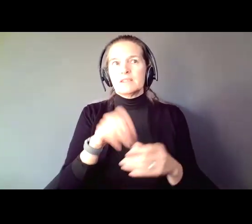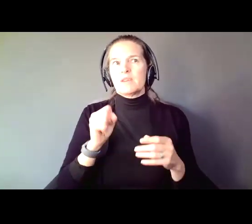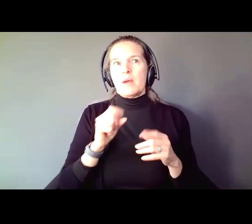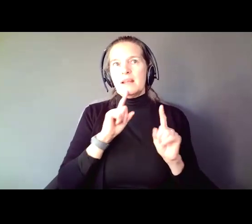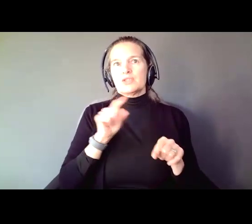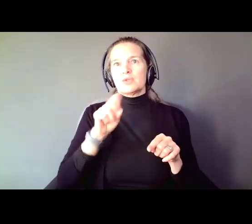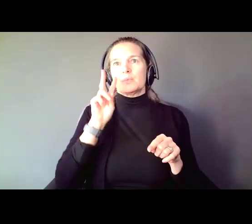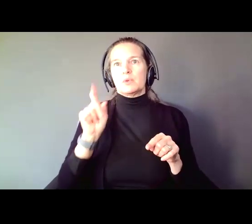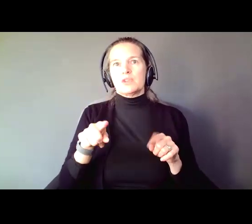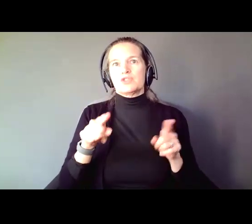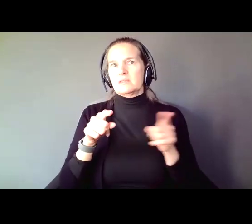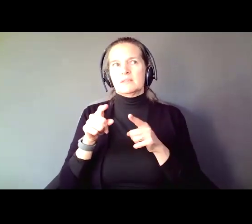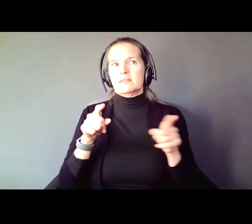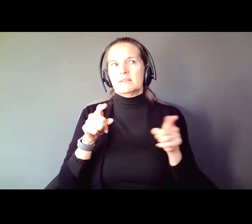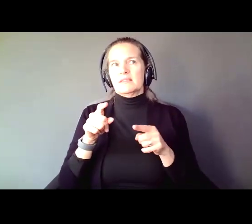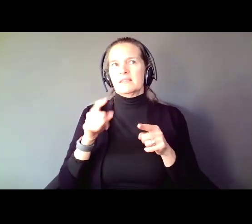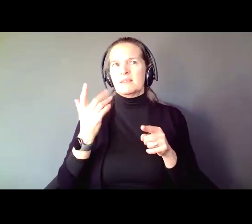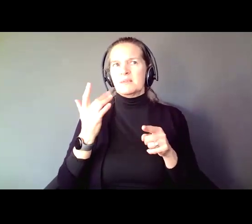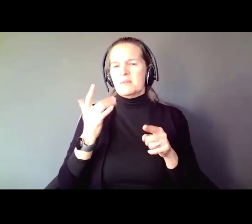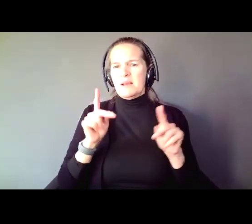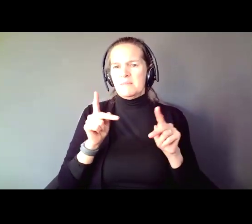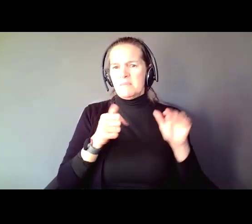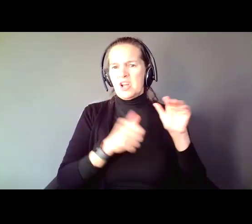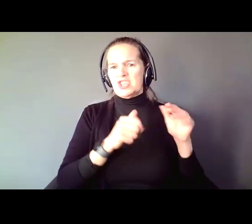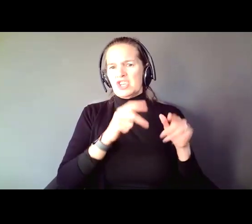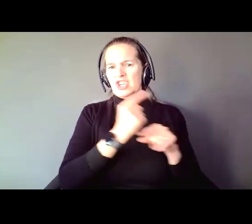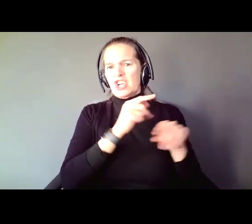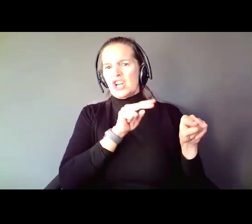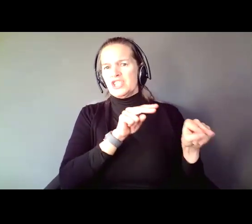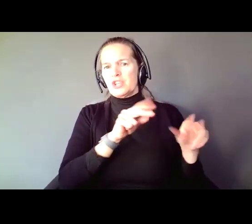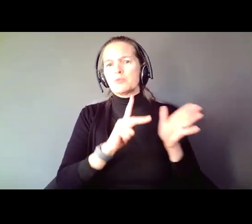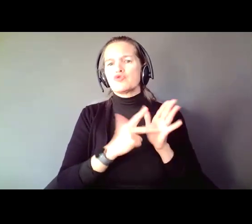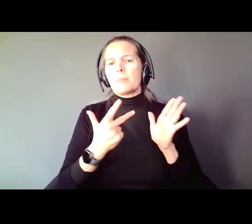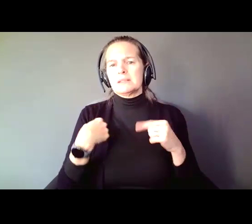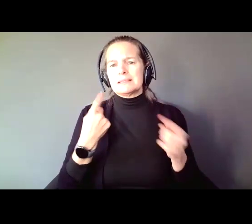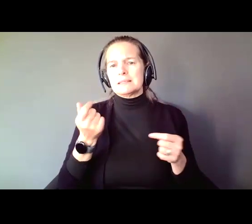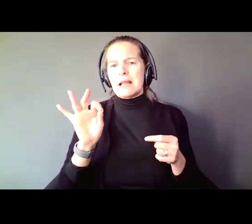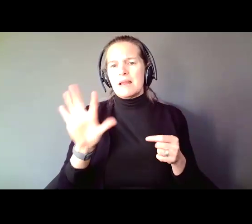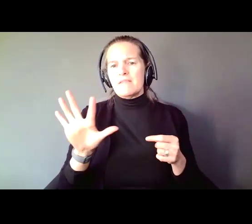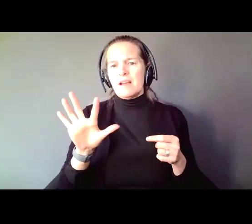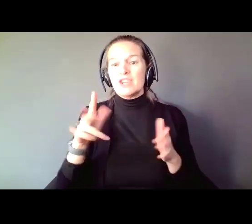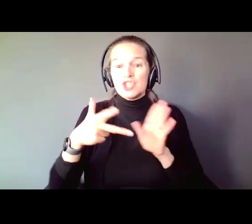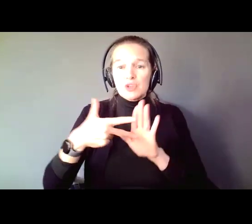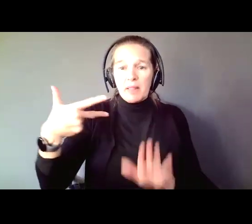the number of people under guardianship has tripled since 1995? Tripled. In 1995 there